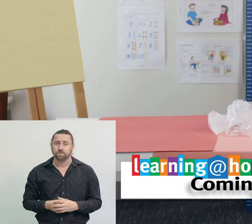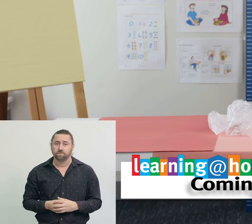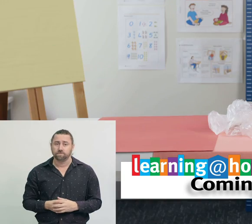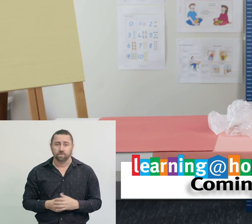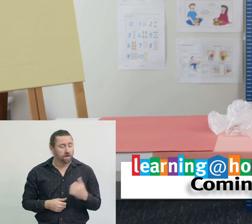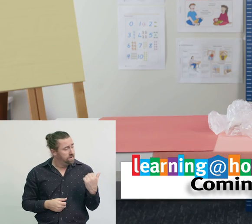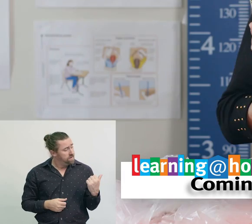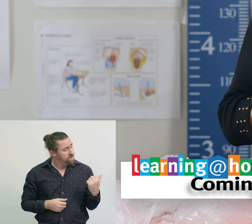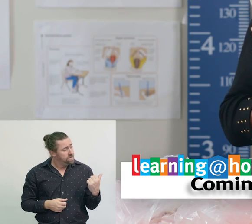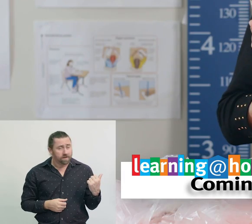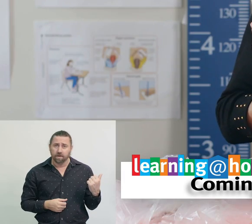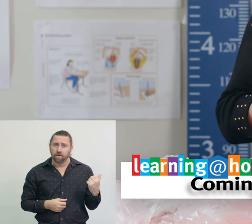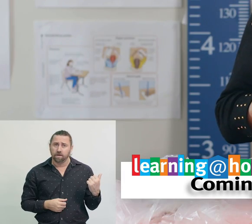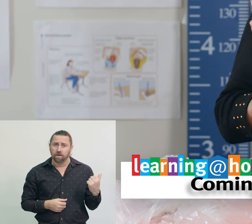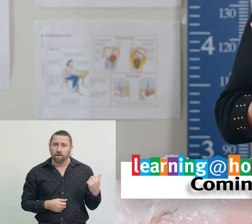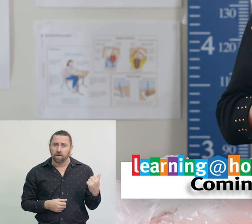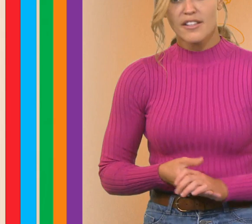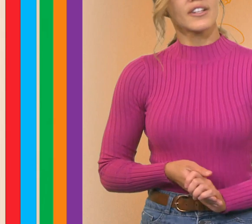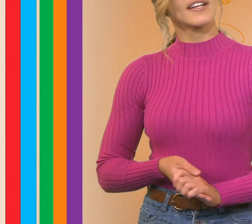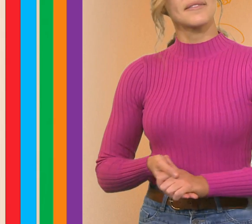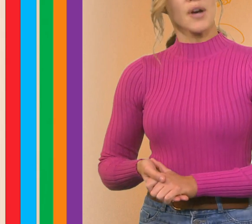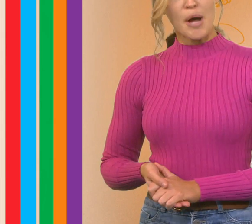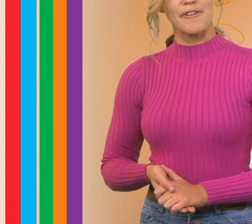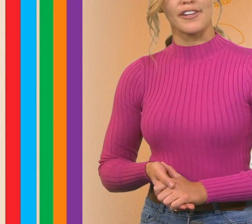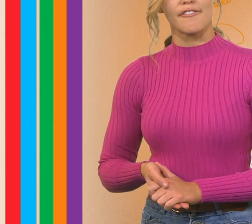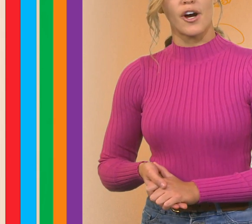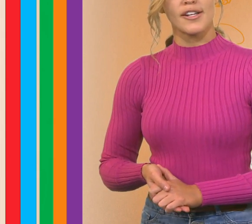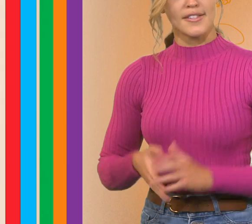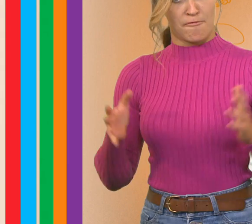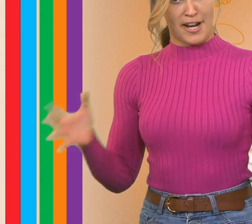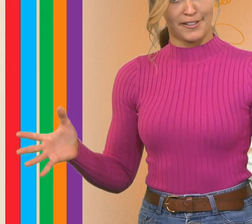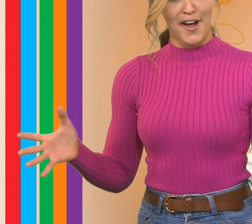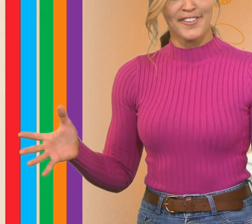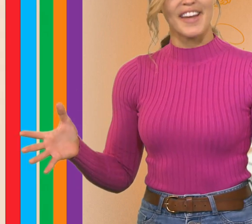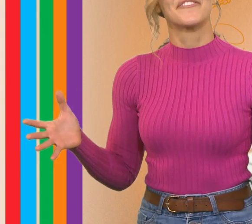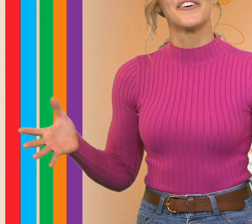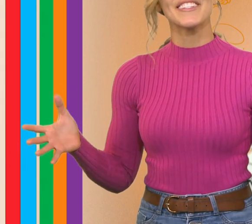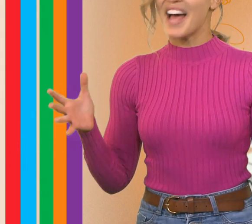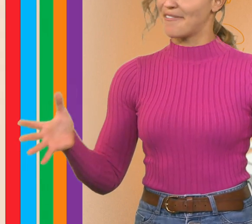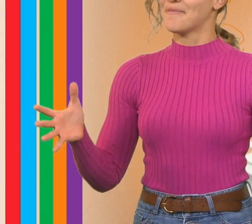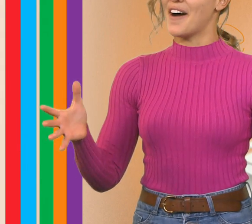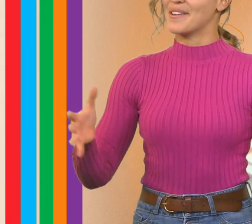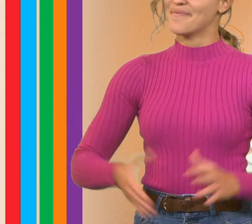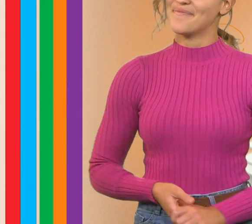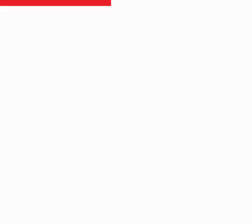and about the benefits of recycling. So kids, I hope you feel focused and ready to learn, and, of course, have some fun.